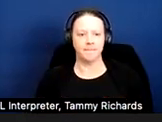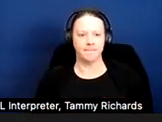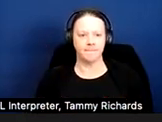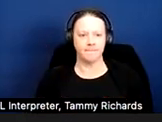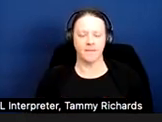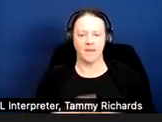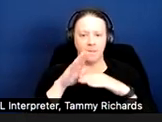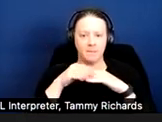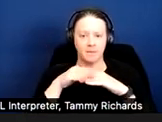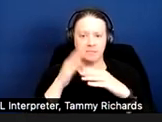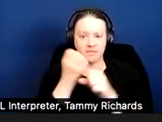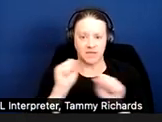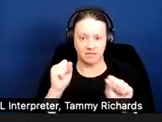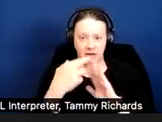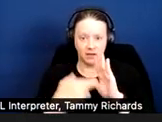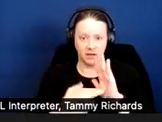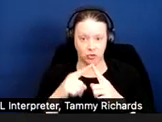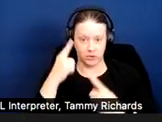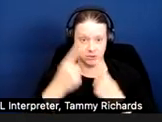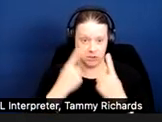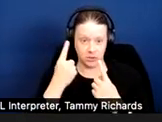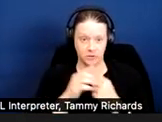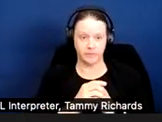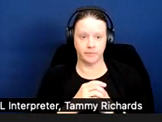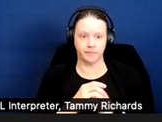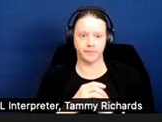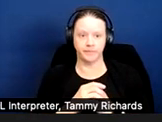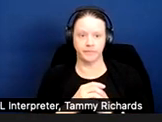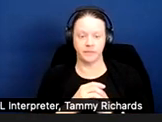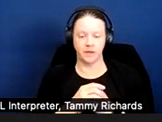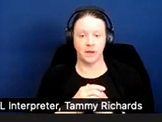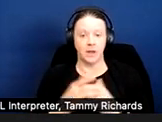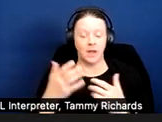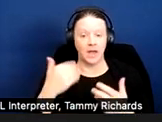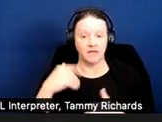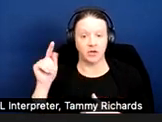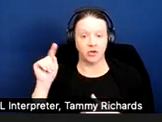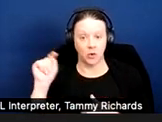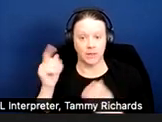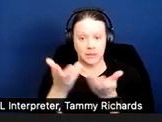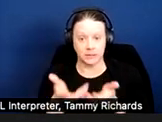Minimum safety guidelines to consider: Is there a working toilet and sink?